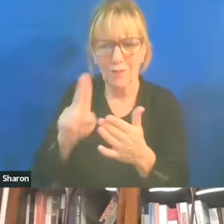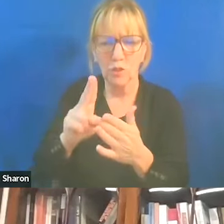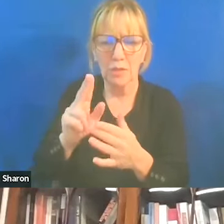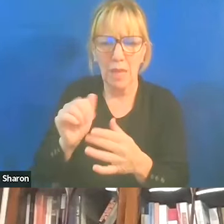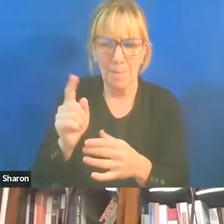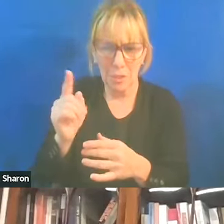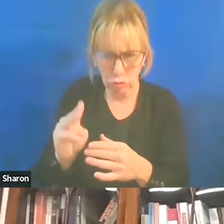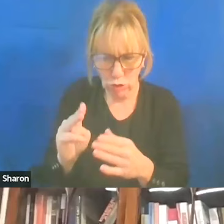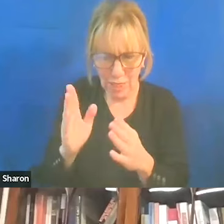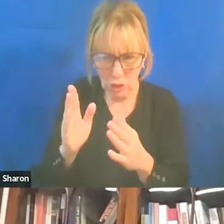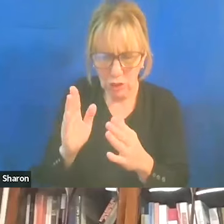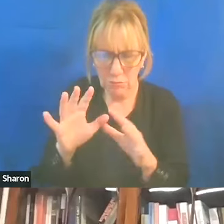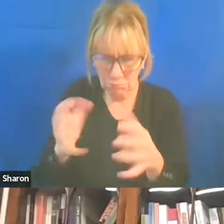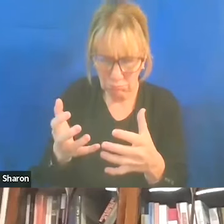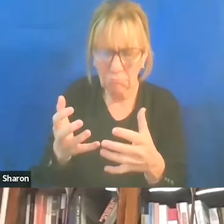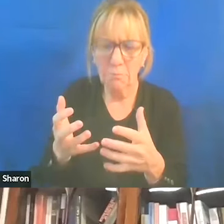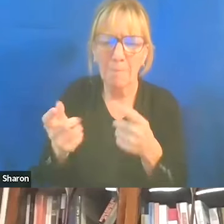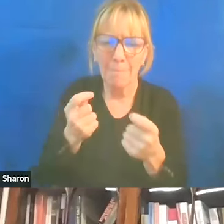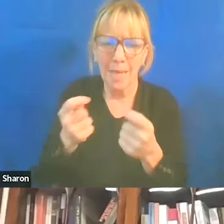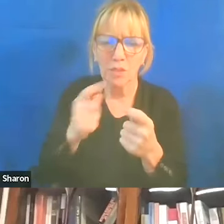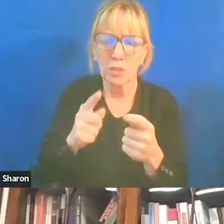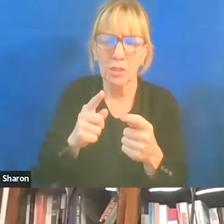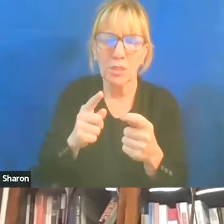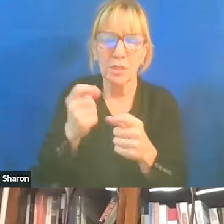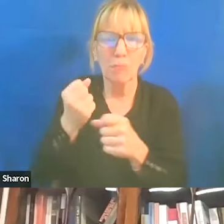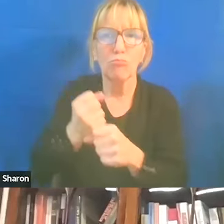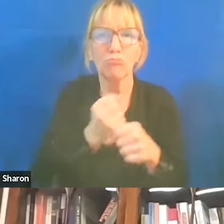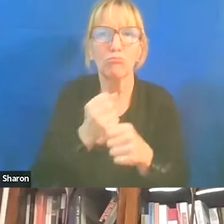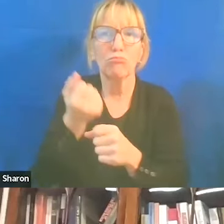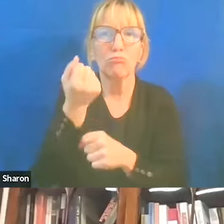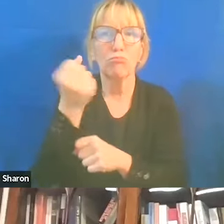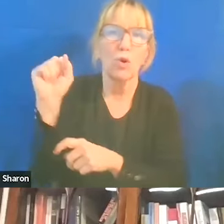manage these protests, anti-Israel protests,